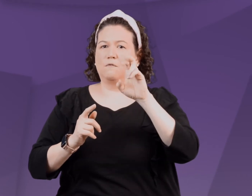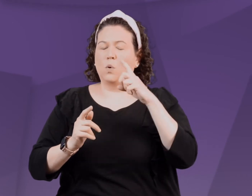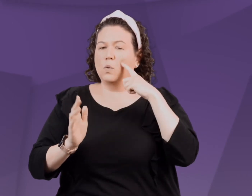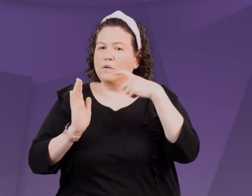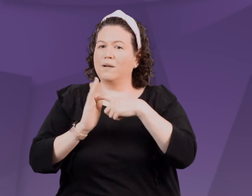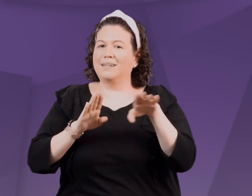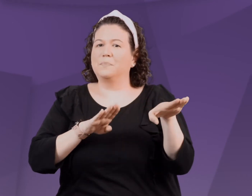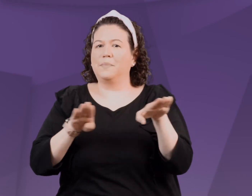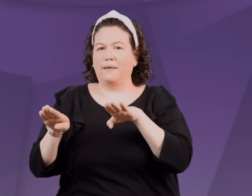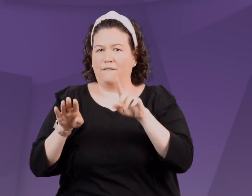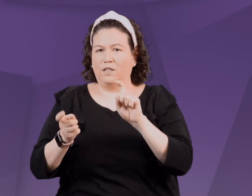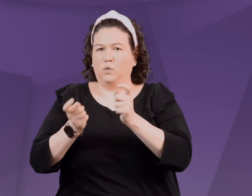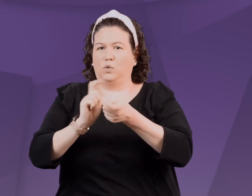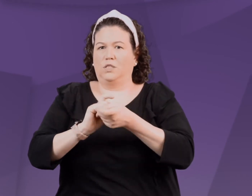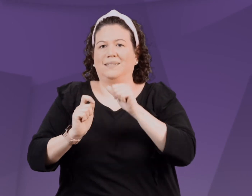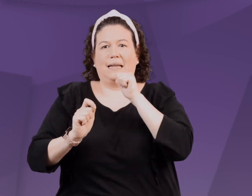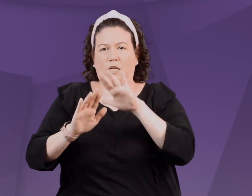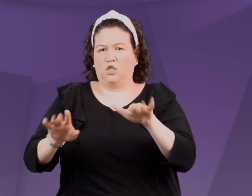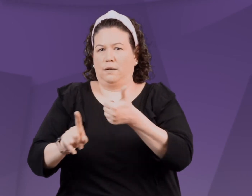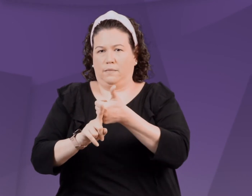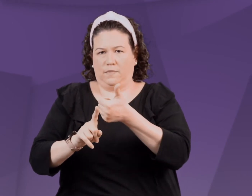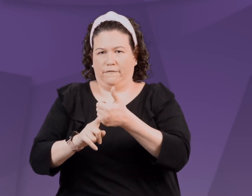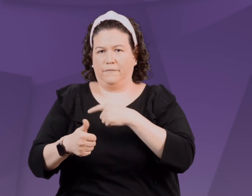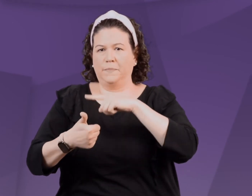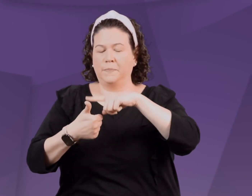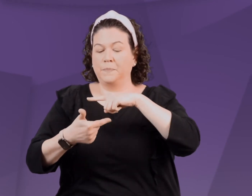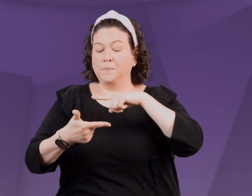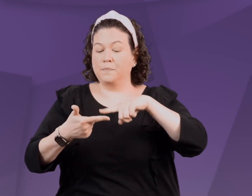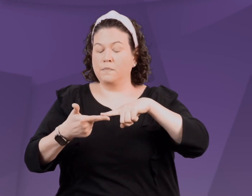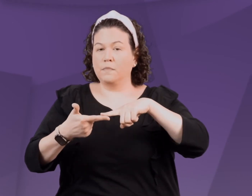and it recognizes the child's behavior as needing to change.